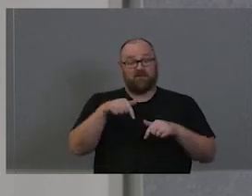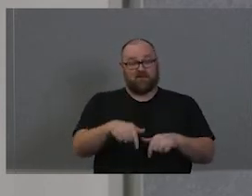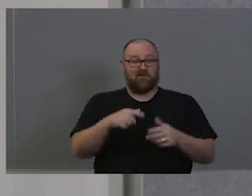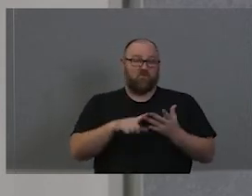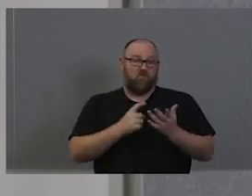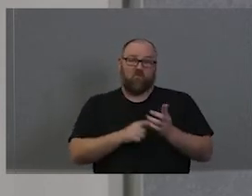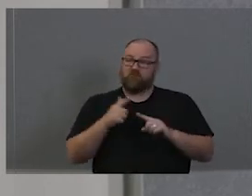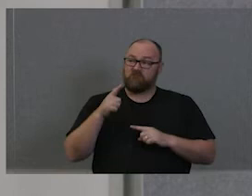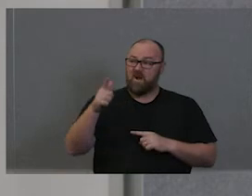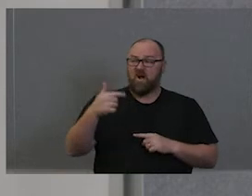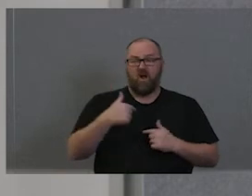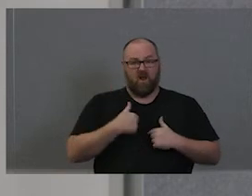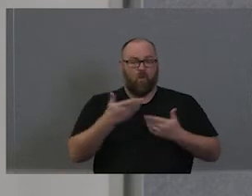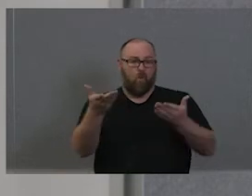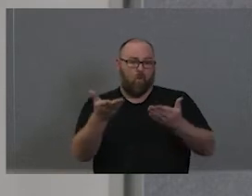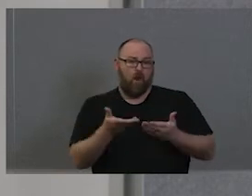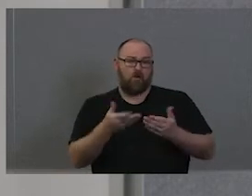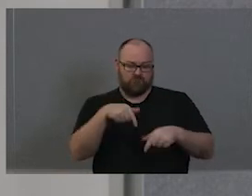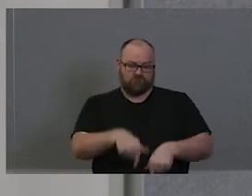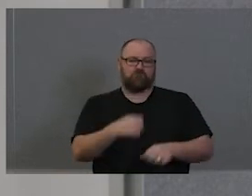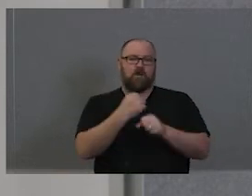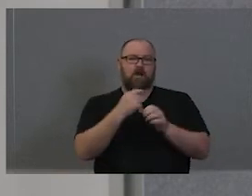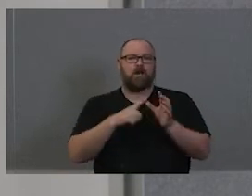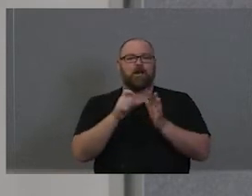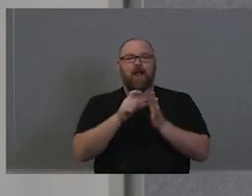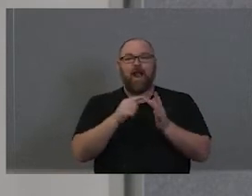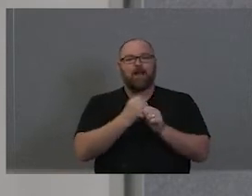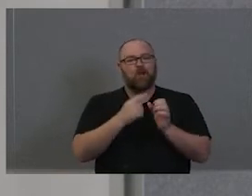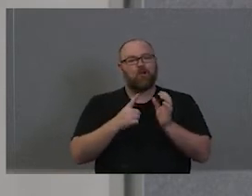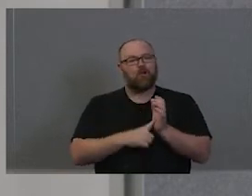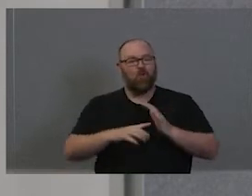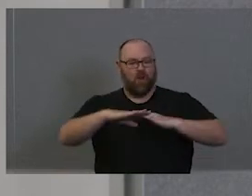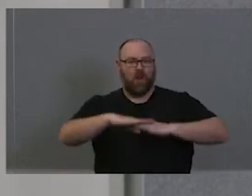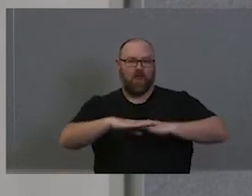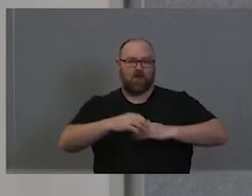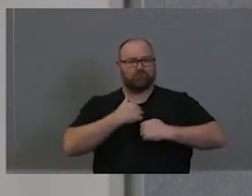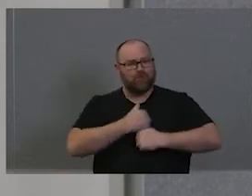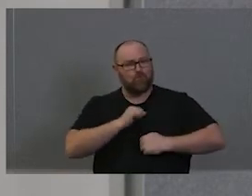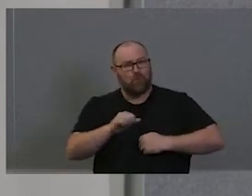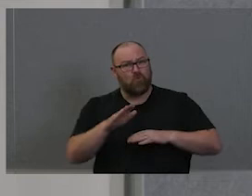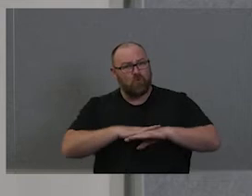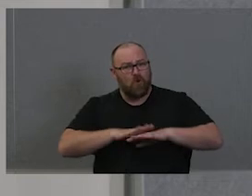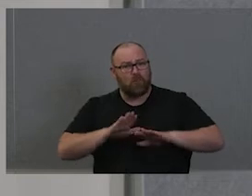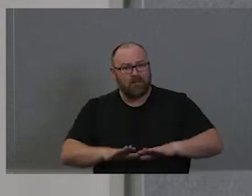Welcome to Gadigal Land. Enjoy your stay, have a safe and trouble-free trip home.